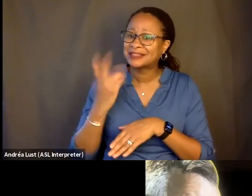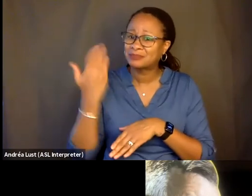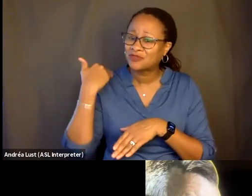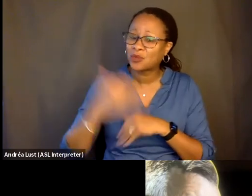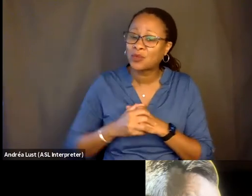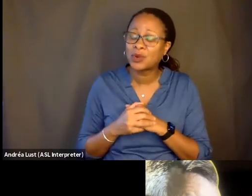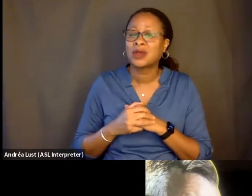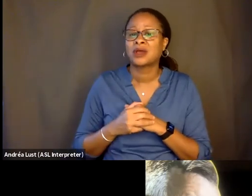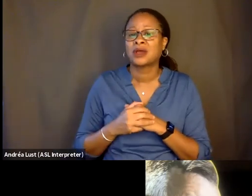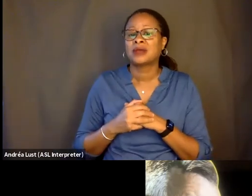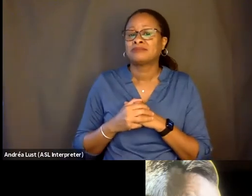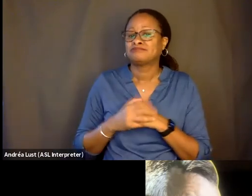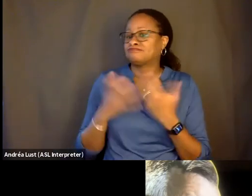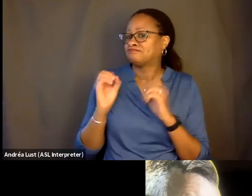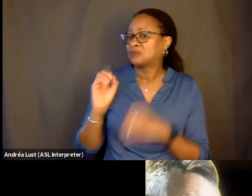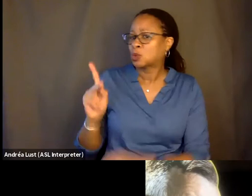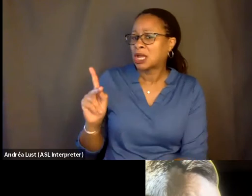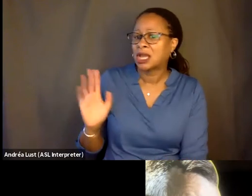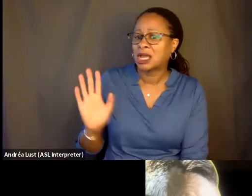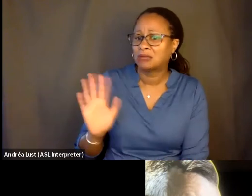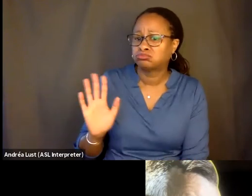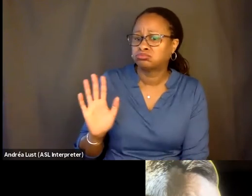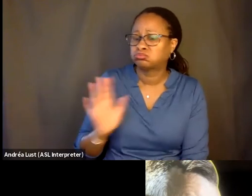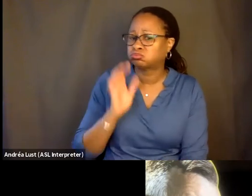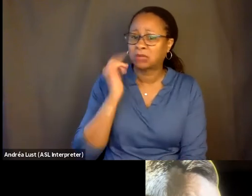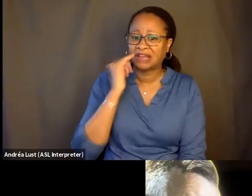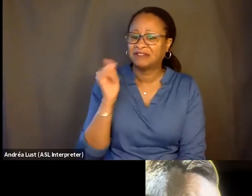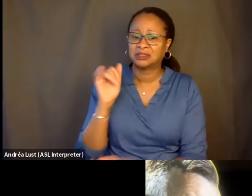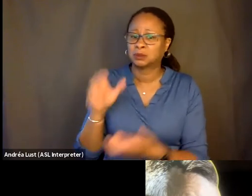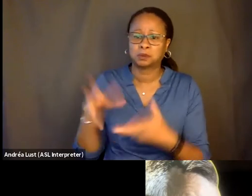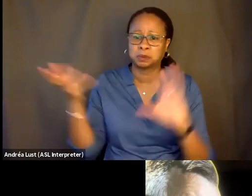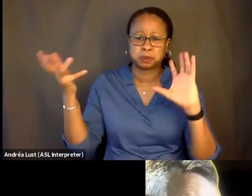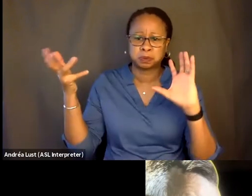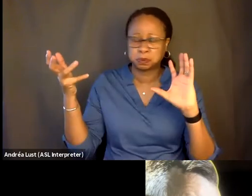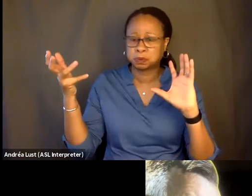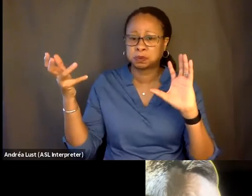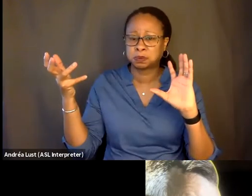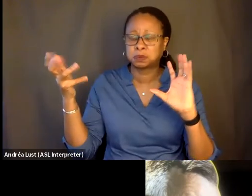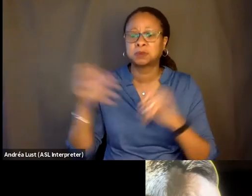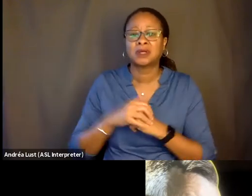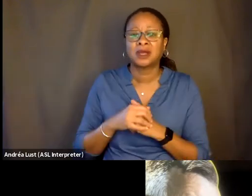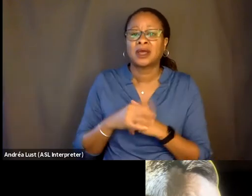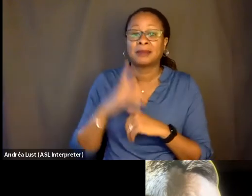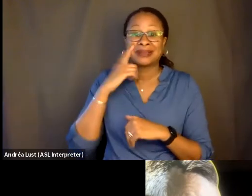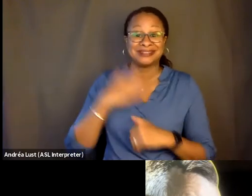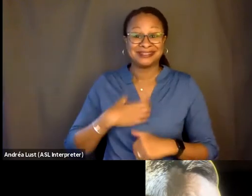And it's OK-- it's OK if this is a total wipeout, because the desire in this film is to keep